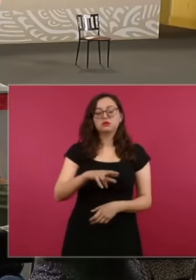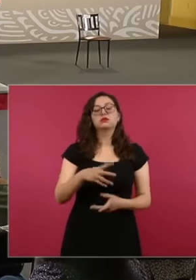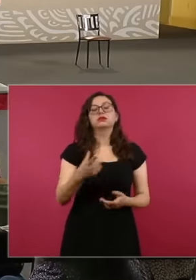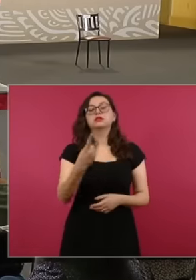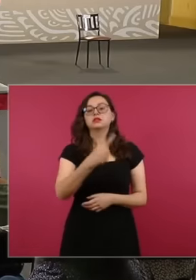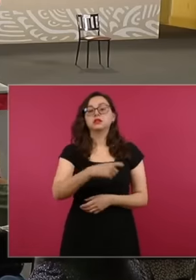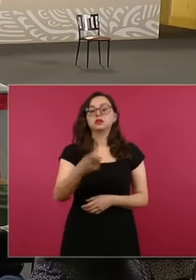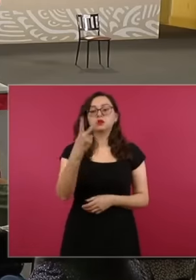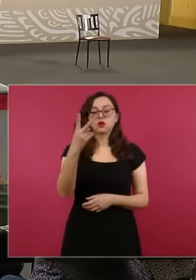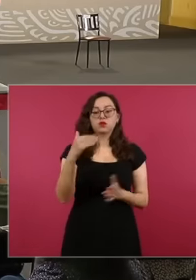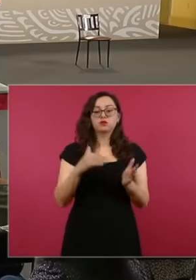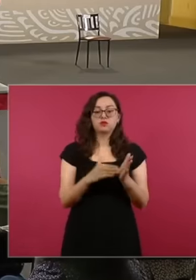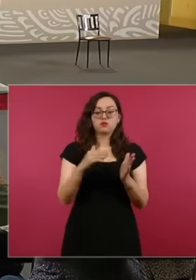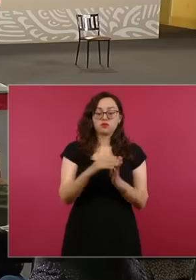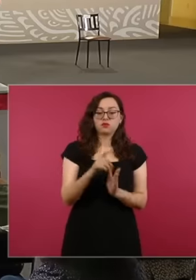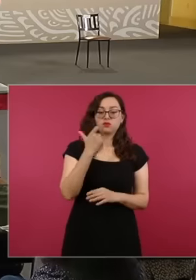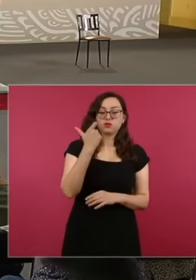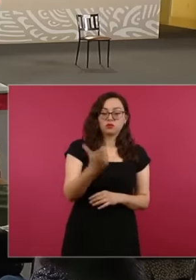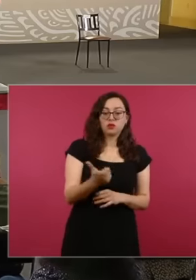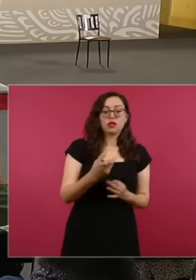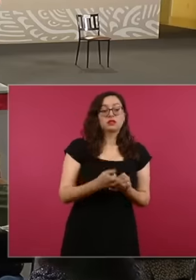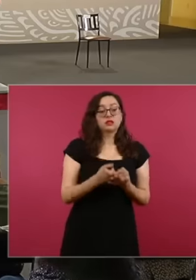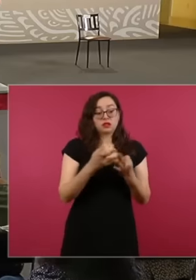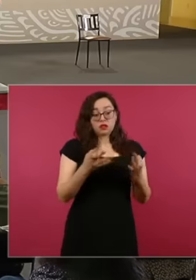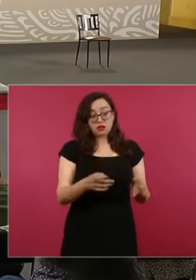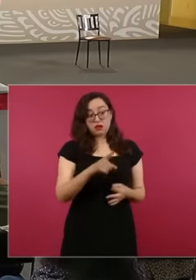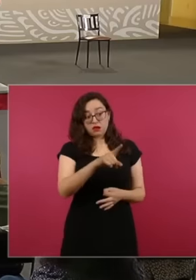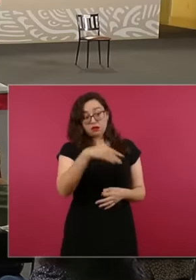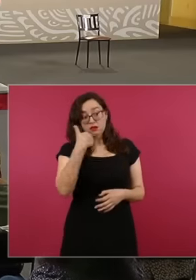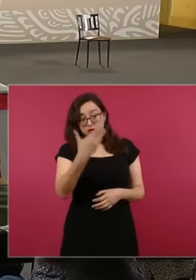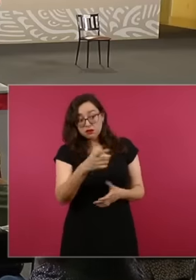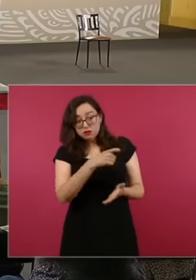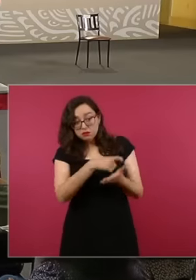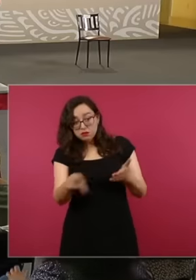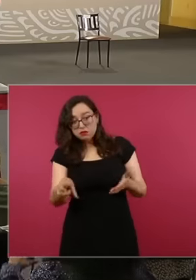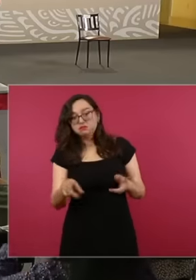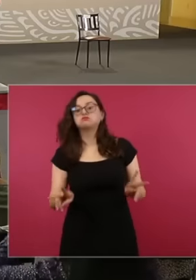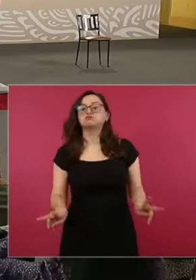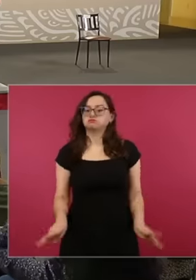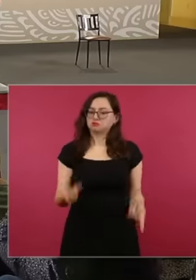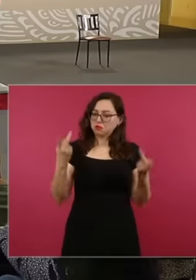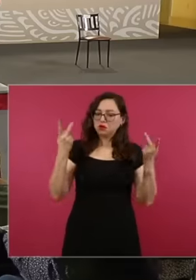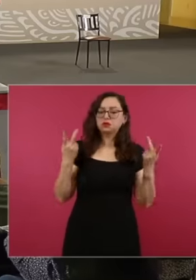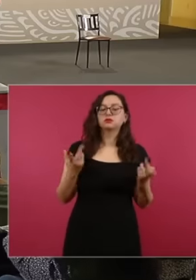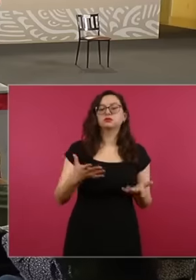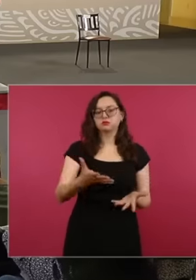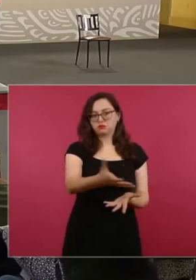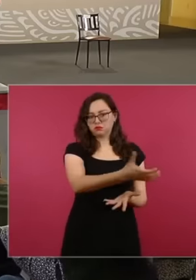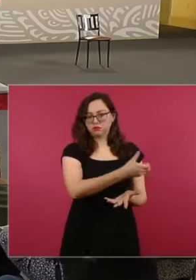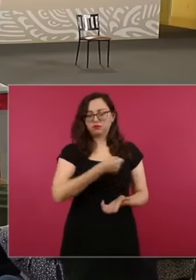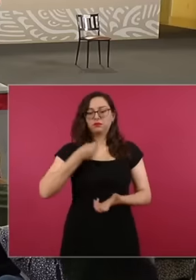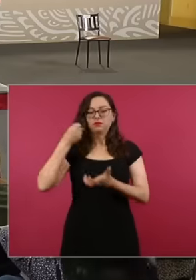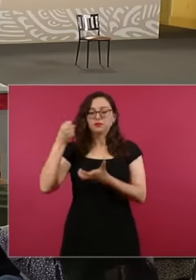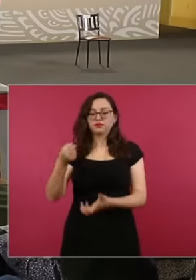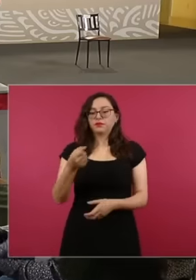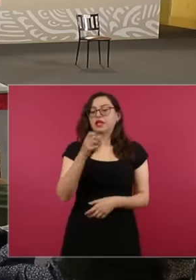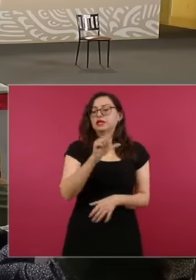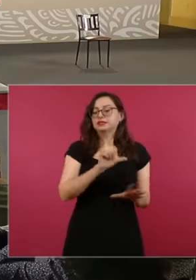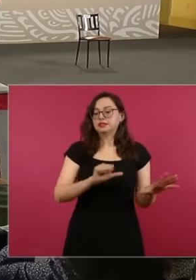pesos for the sale of land for the terminal in favor of Lapona 664 million for Pemex for